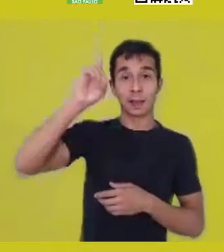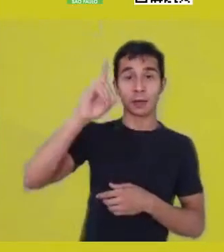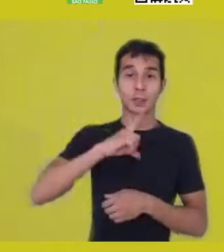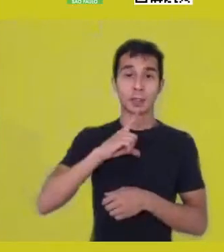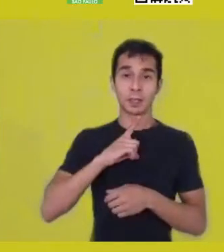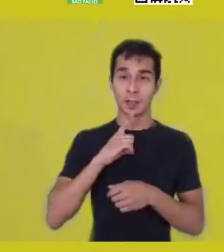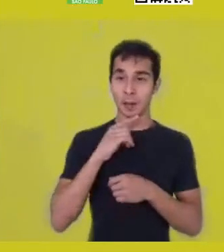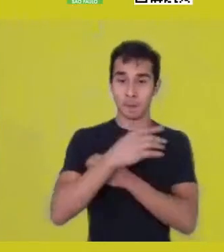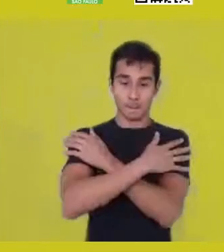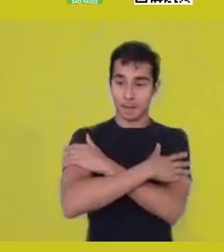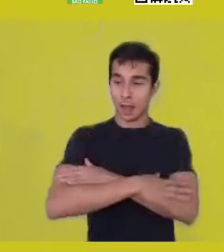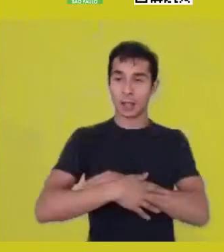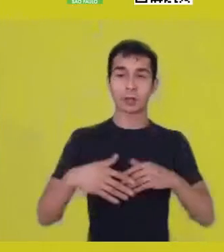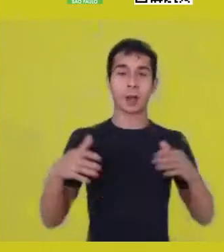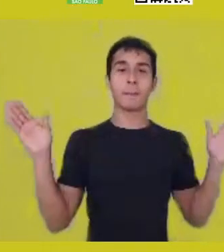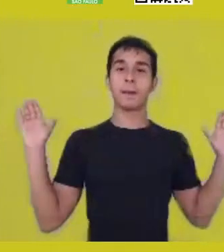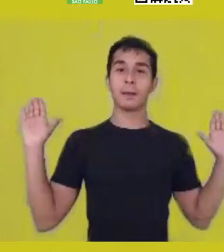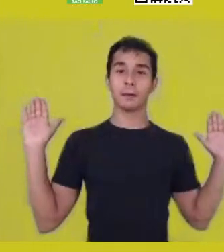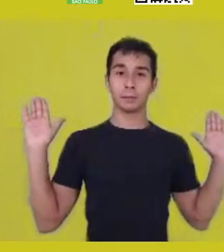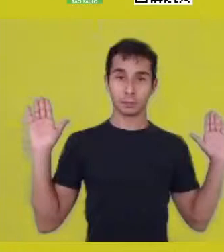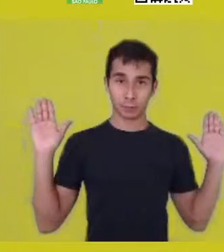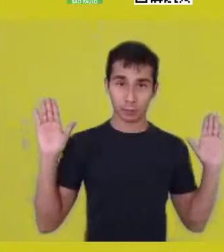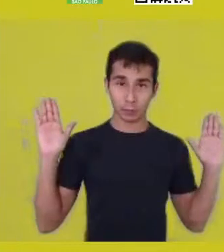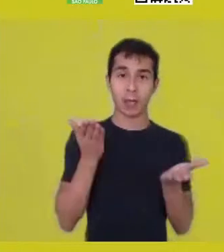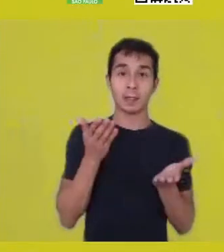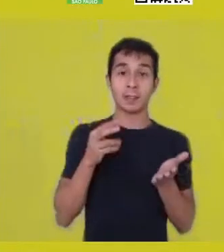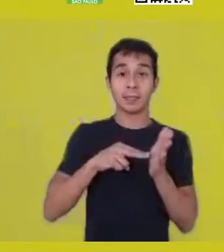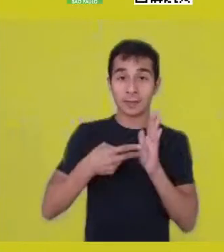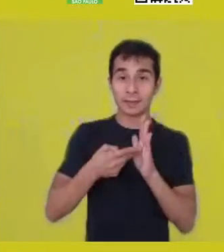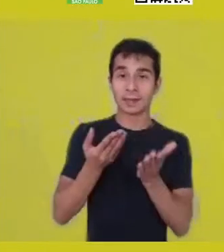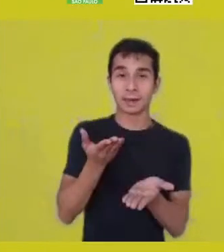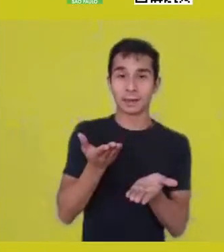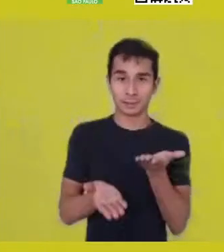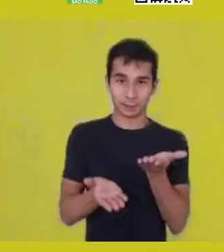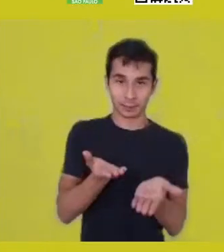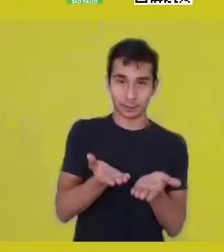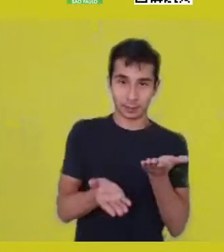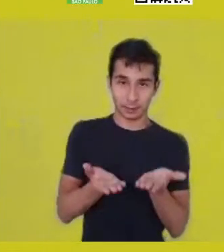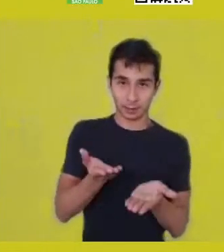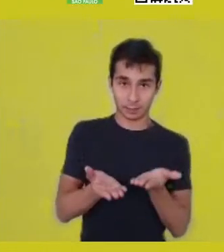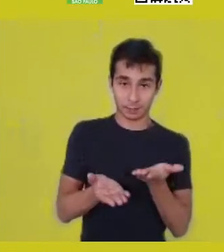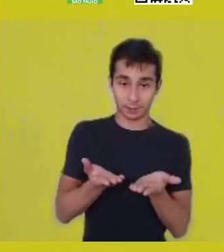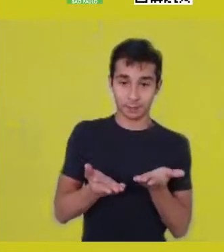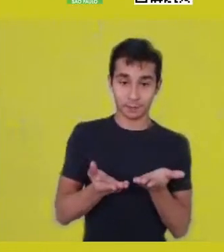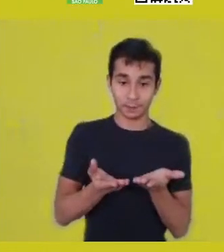she’s got balance, a concept of balance...